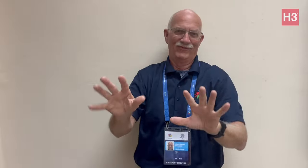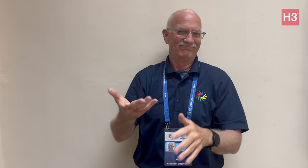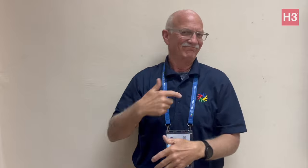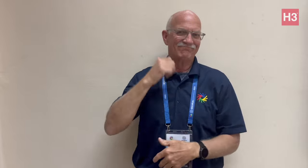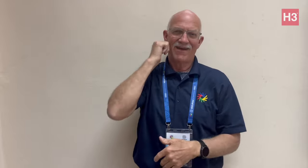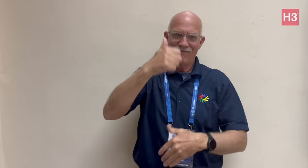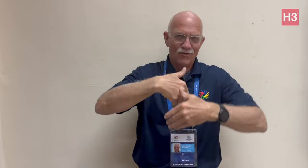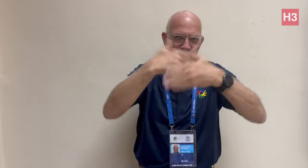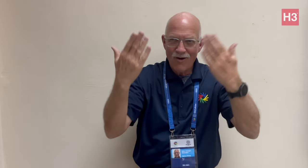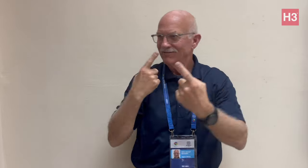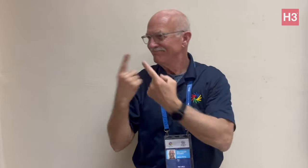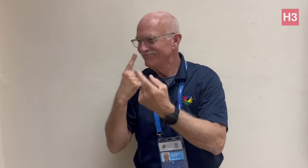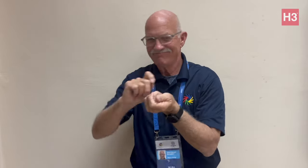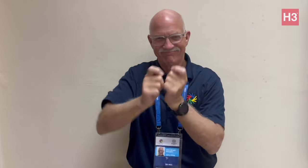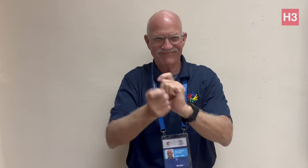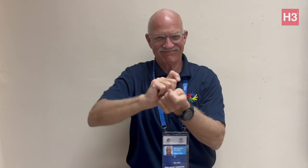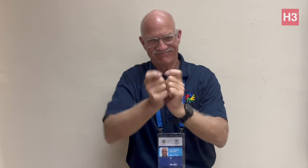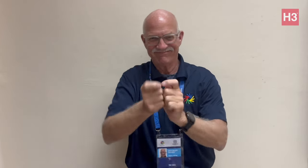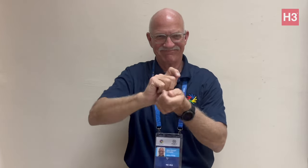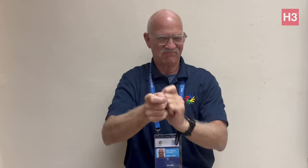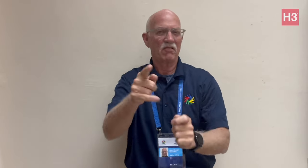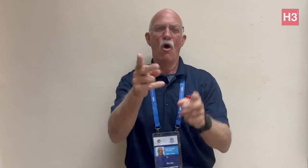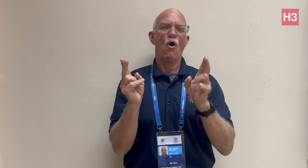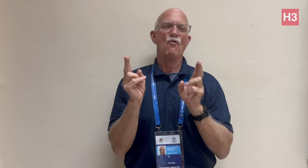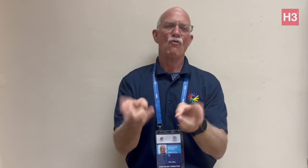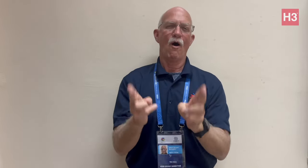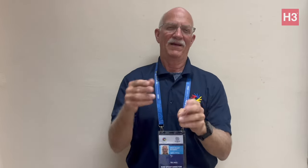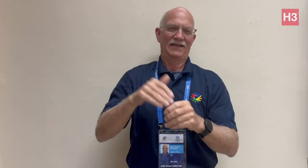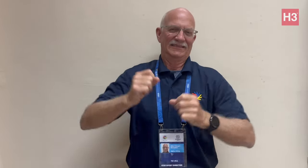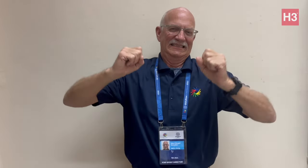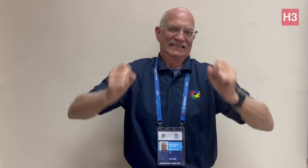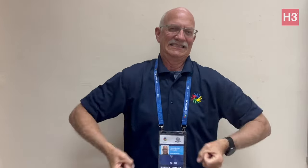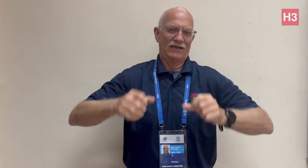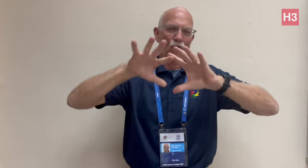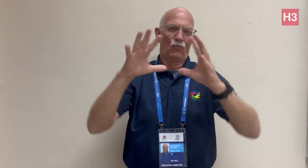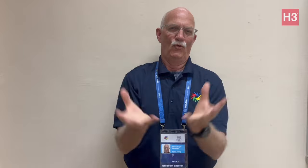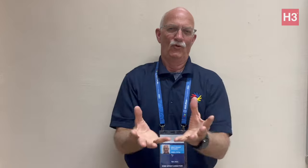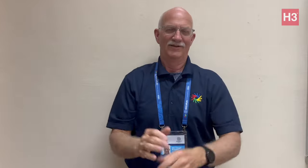[Dwight]: We will check the weather every morning and make changes accordingly. It is quite normal in the ski world.